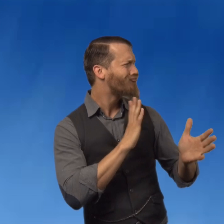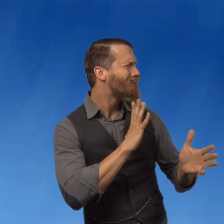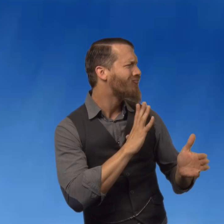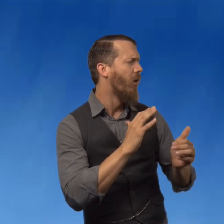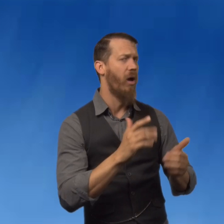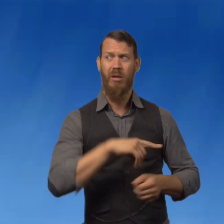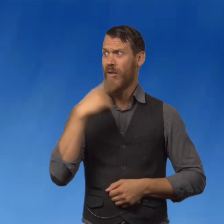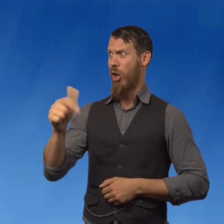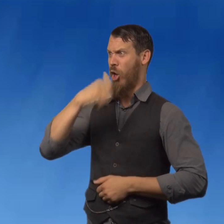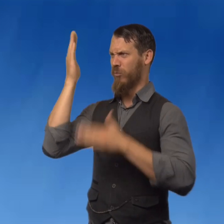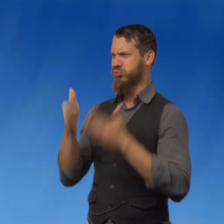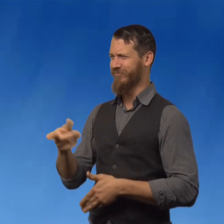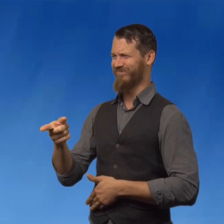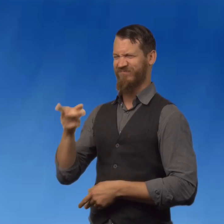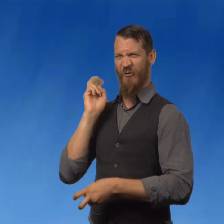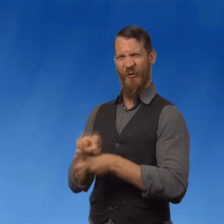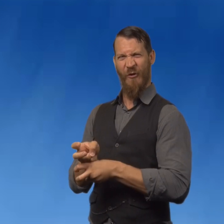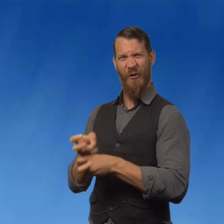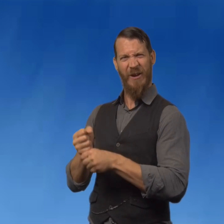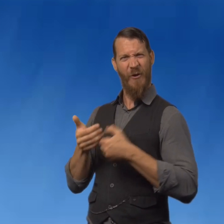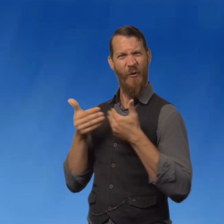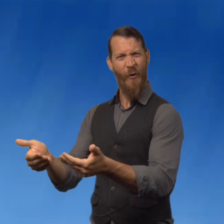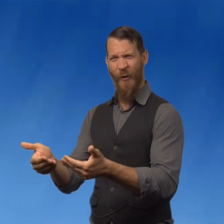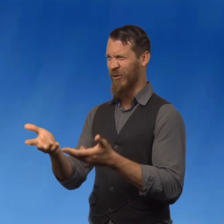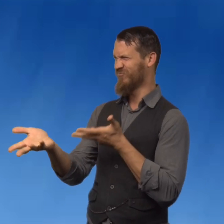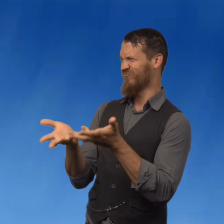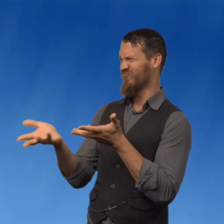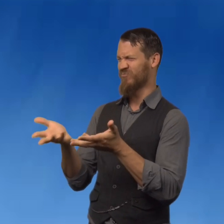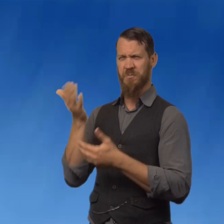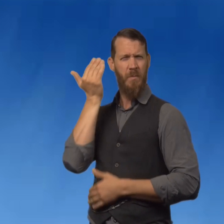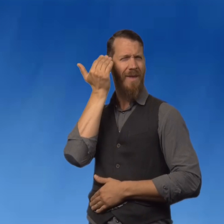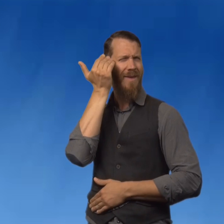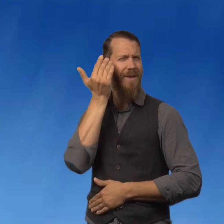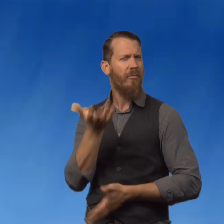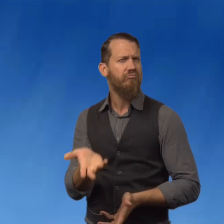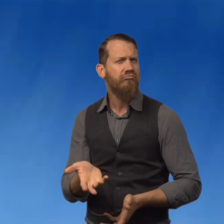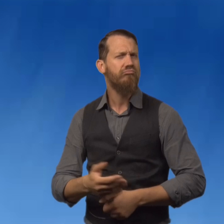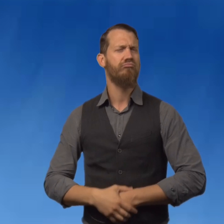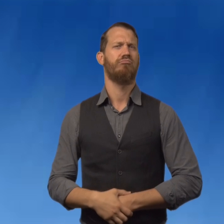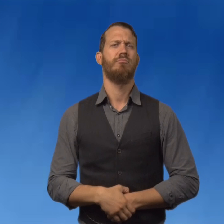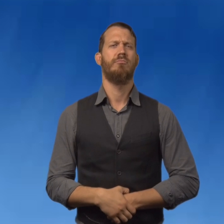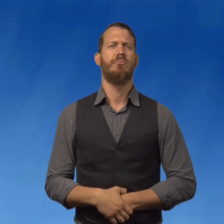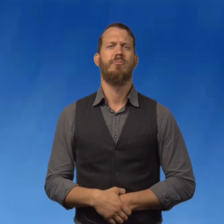But, why is it that one person, you might get along with easily and another person, it's so much harder to get along with.